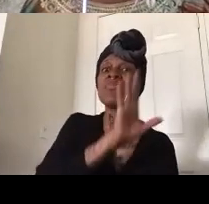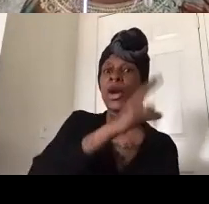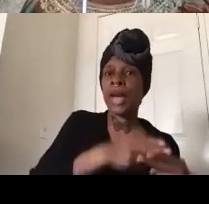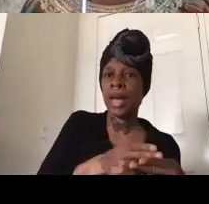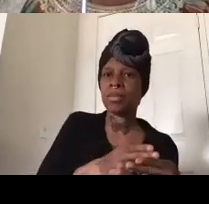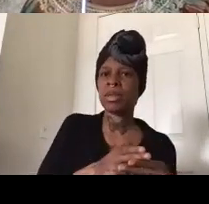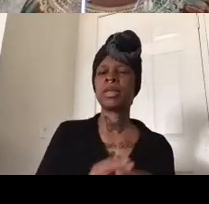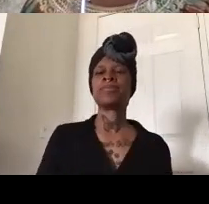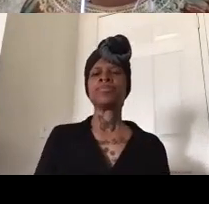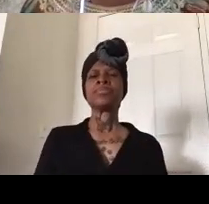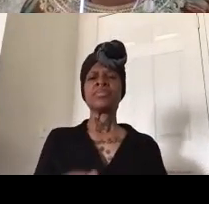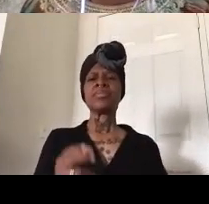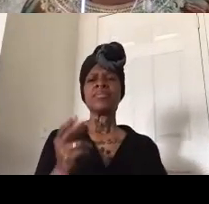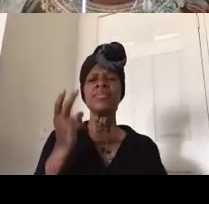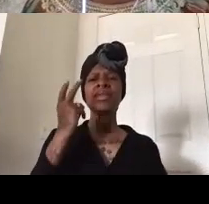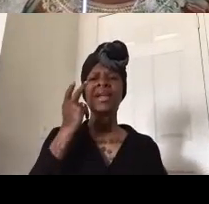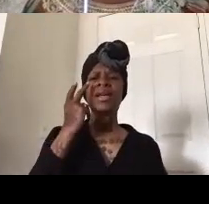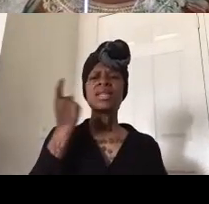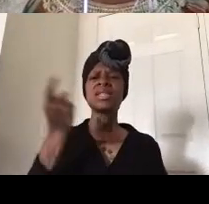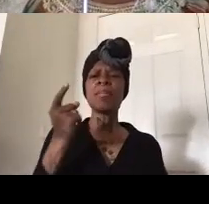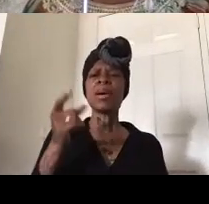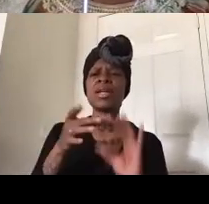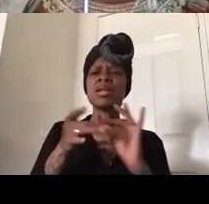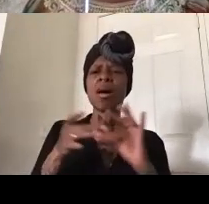someone drop in where do we go to get info